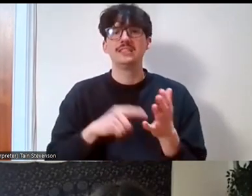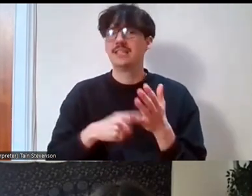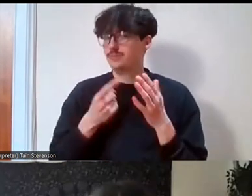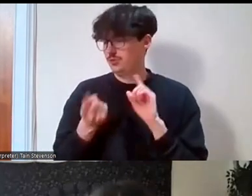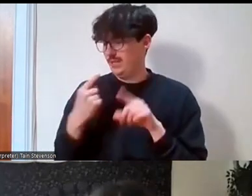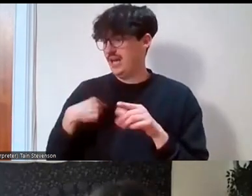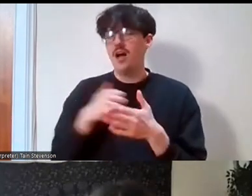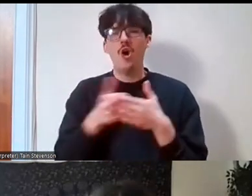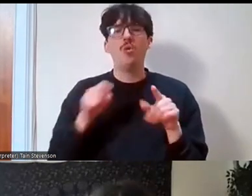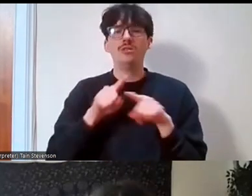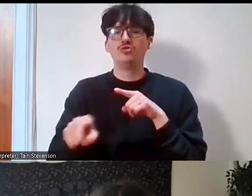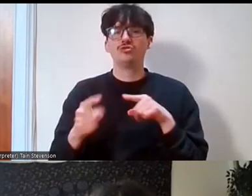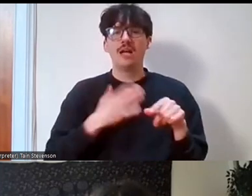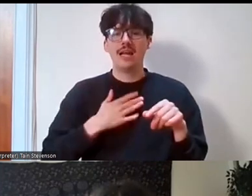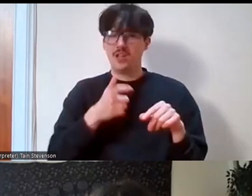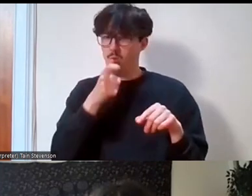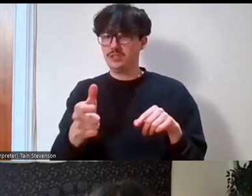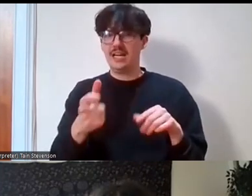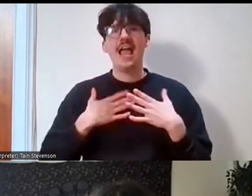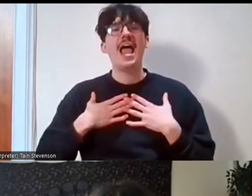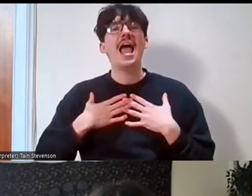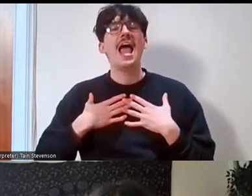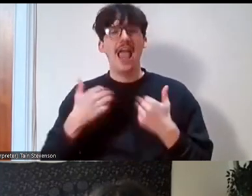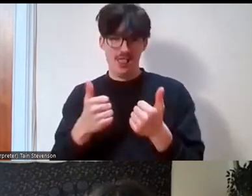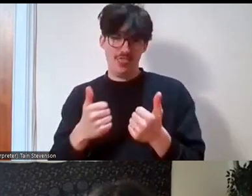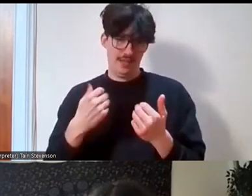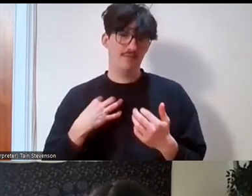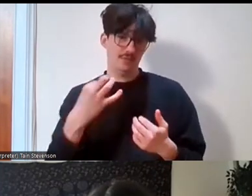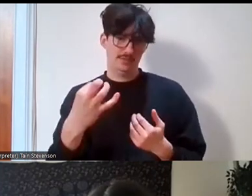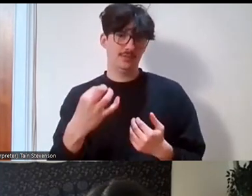that's non-exploitative. As soon as it gets to that point where you feel you're being exploited,